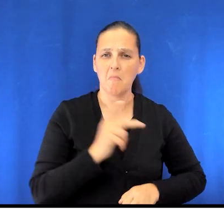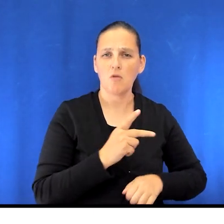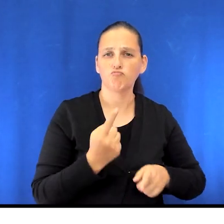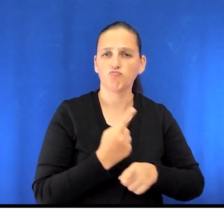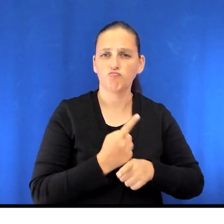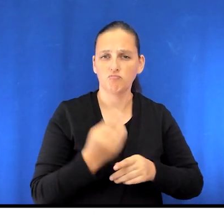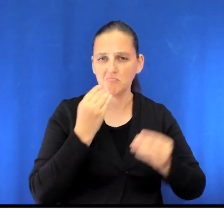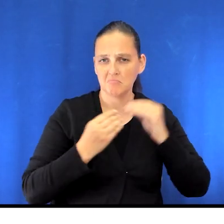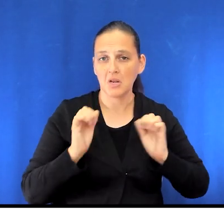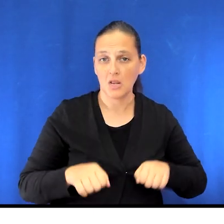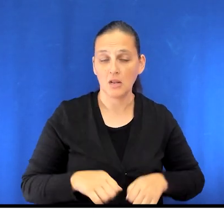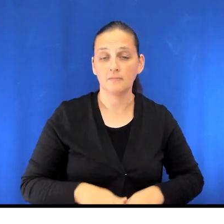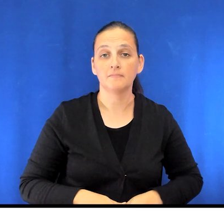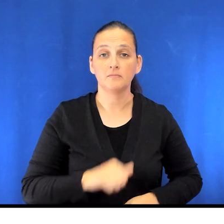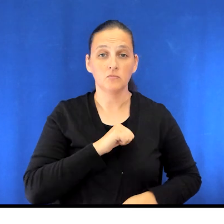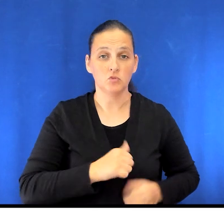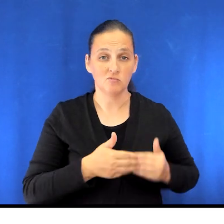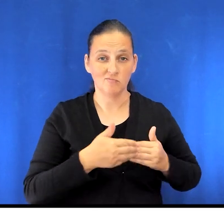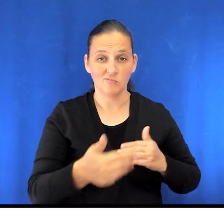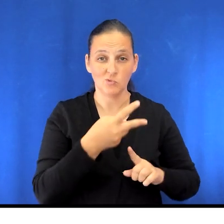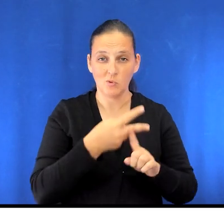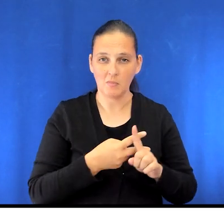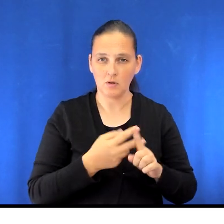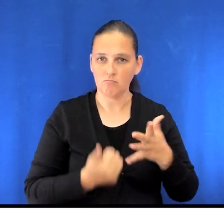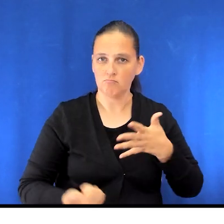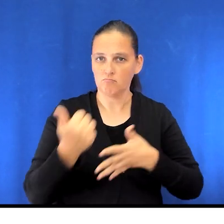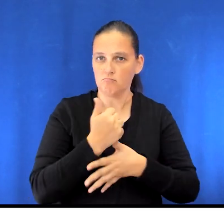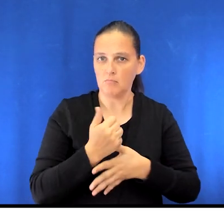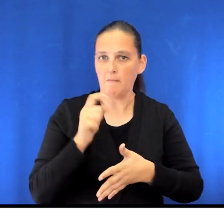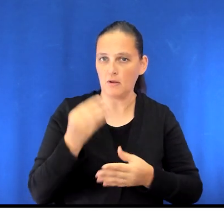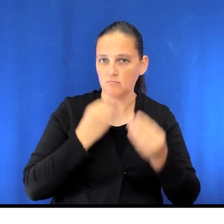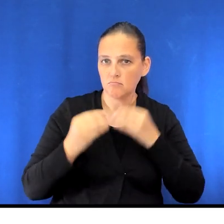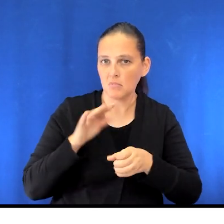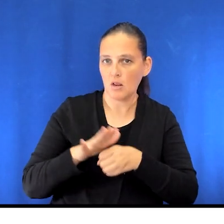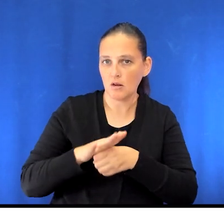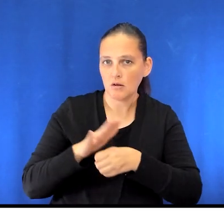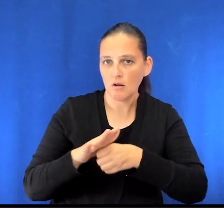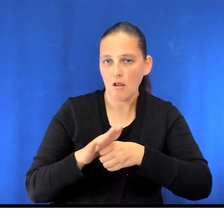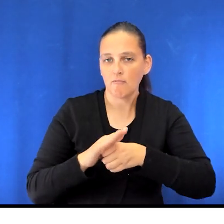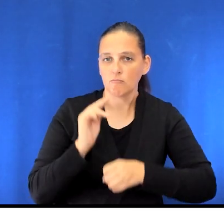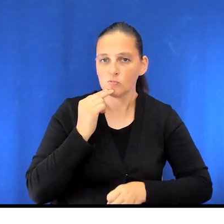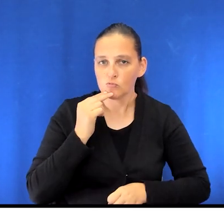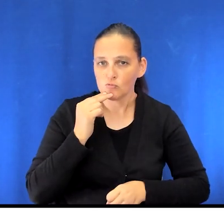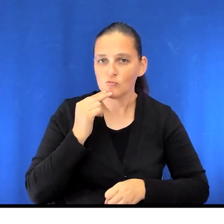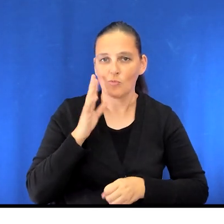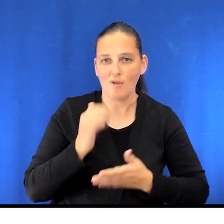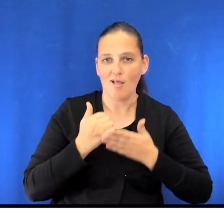for the first two months after your surgery. The priority for nutrition will be ensuring you are getting enough nutrients to support your recovery.